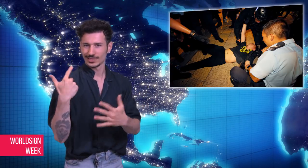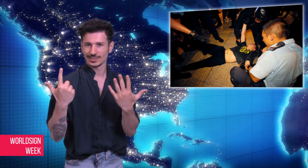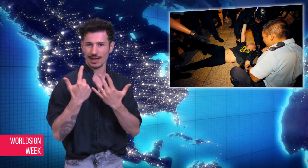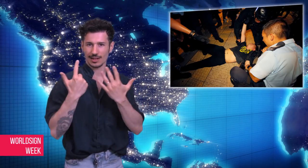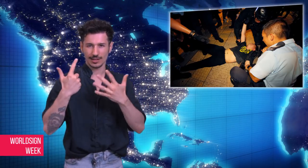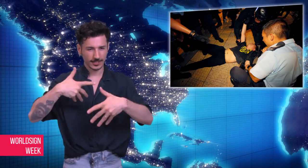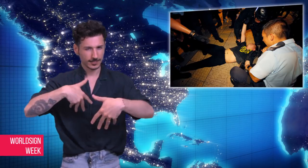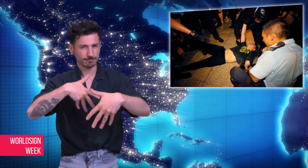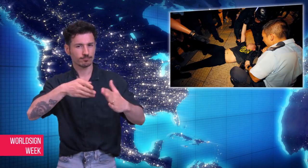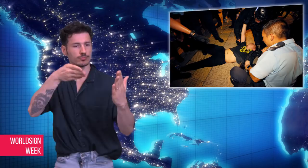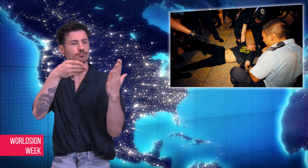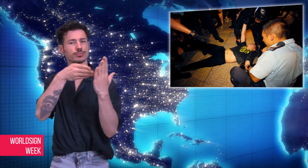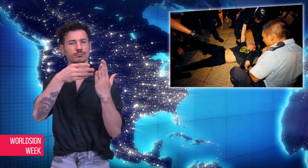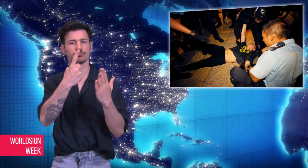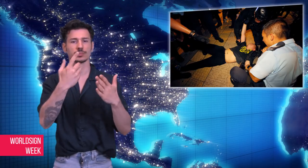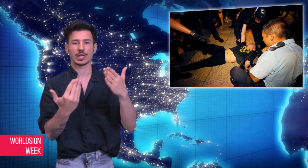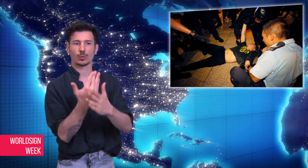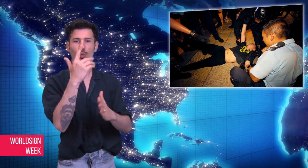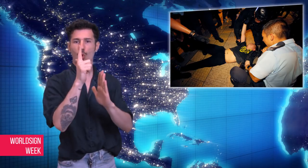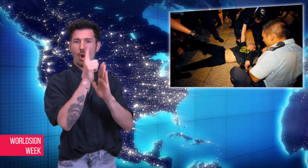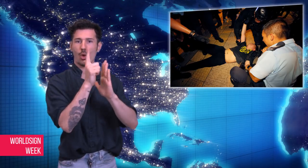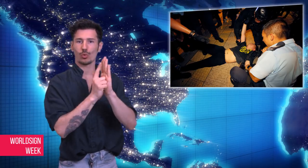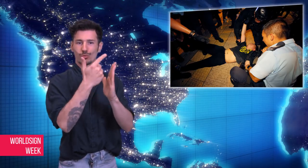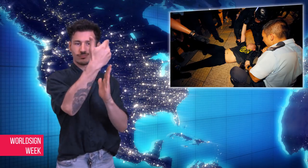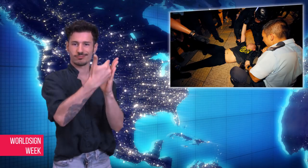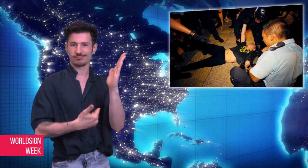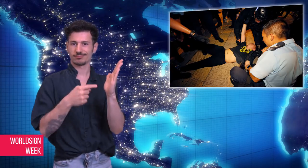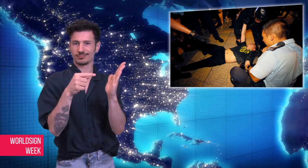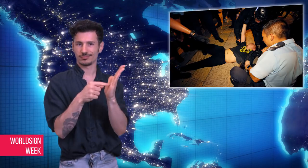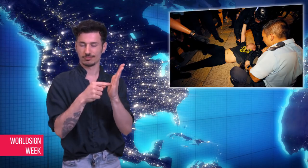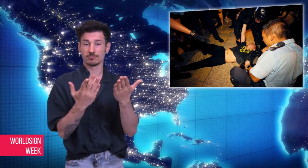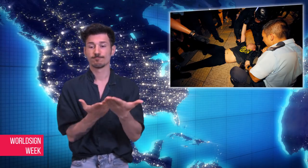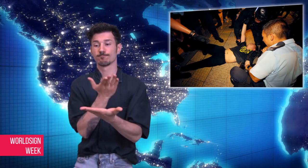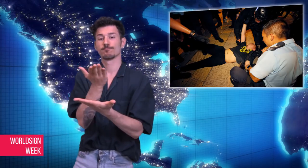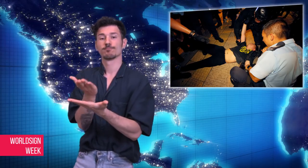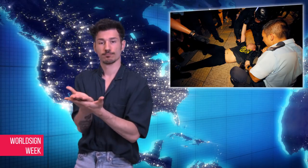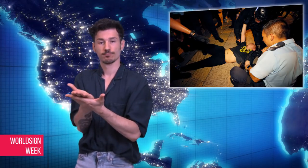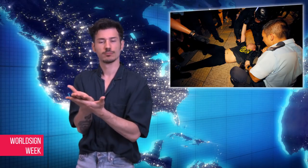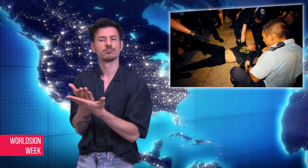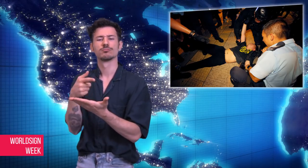residents gathered in a mass protest on Sunday to oppose